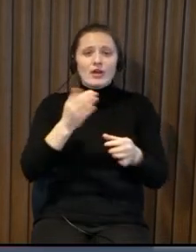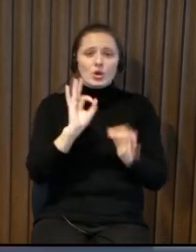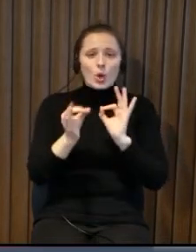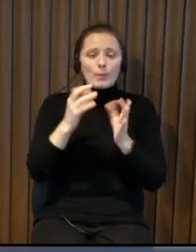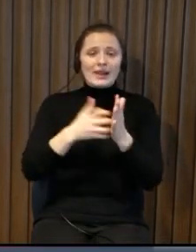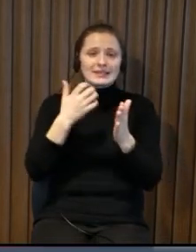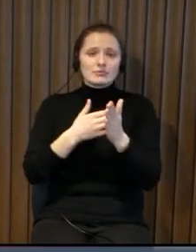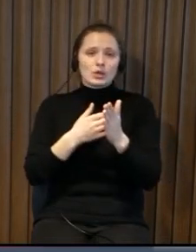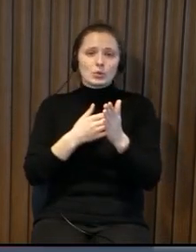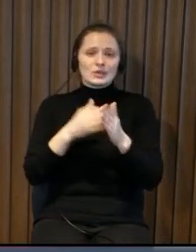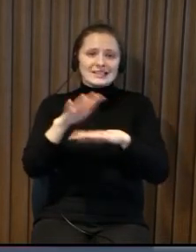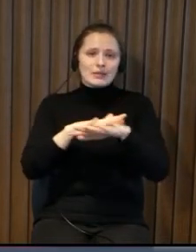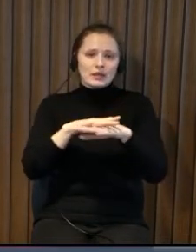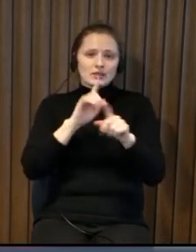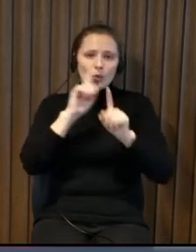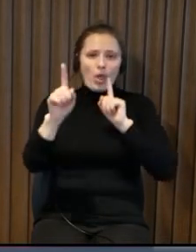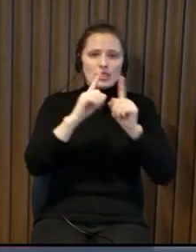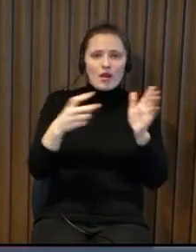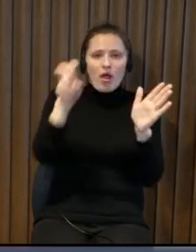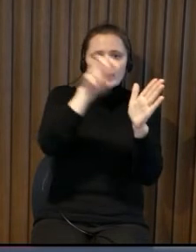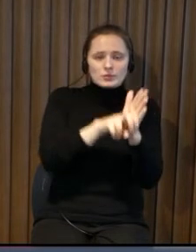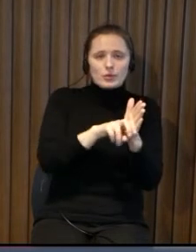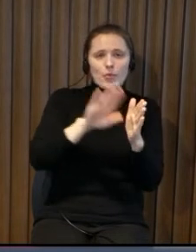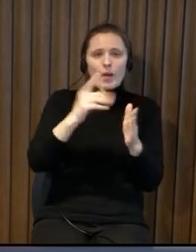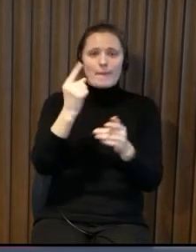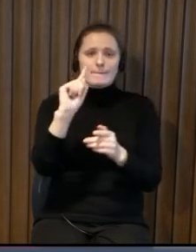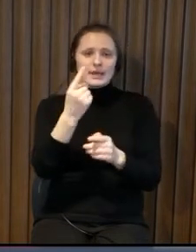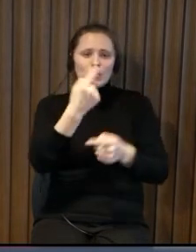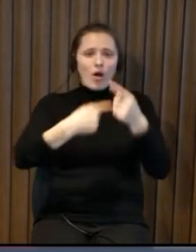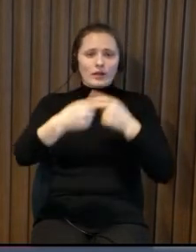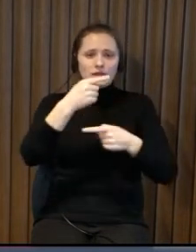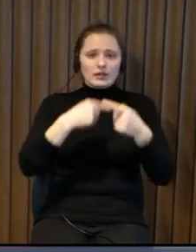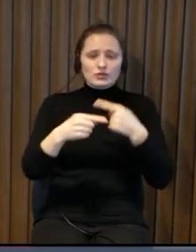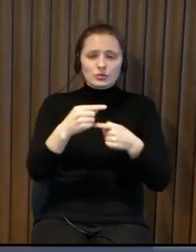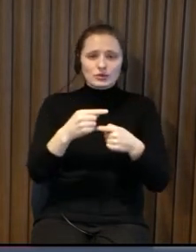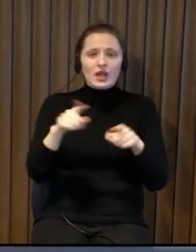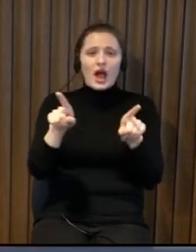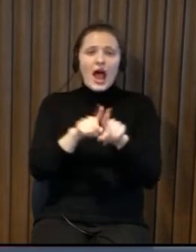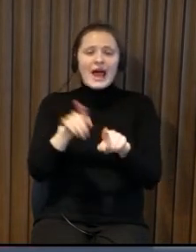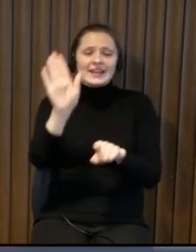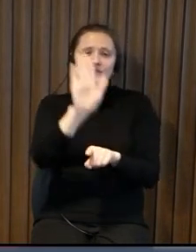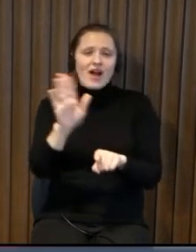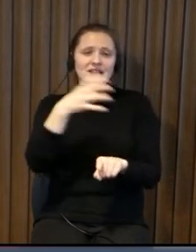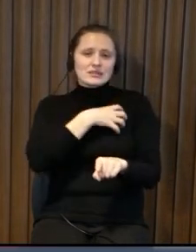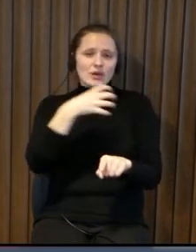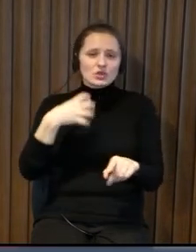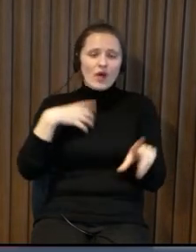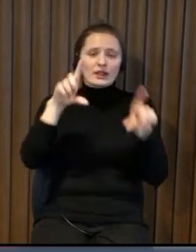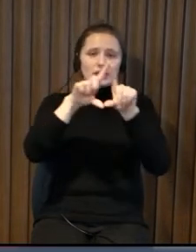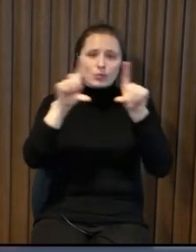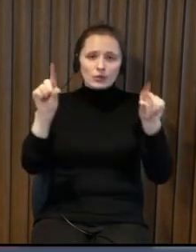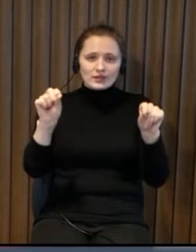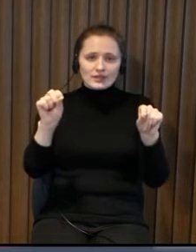the street or or ability to enter the public transport and returning back to the first idea